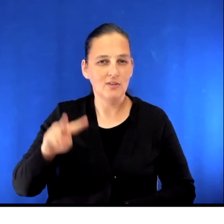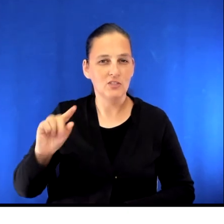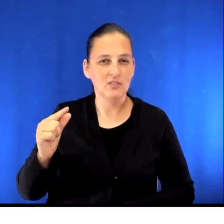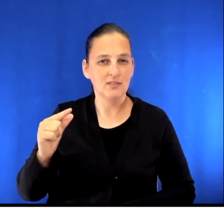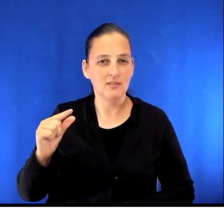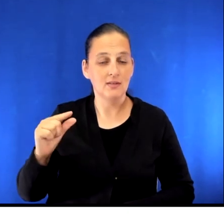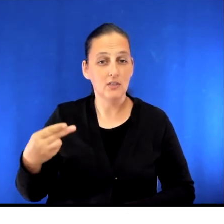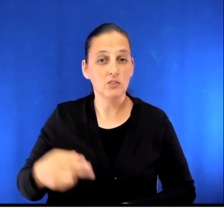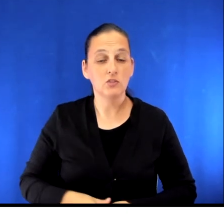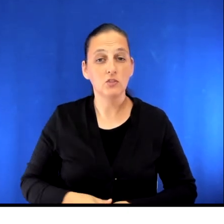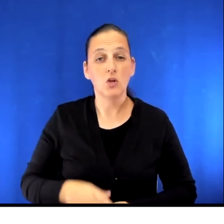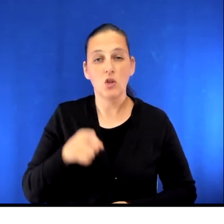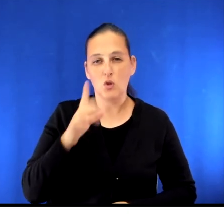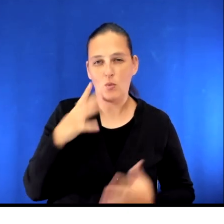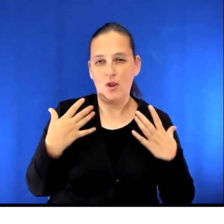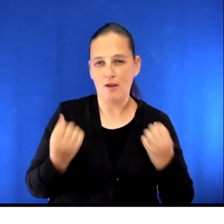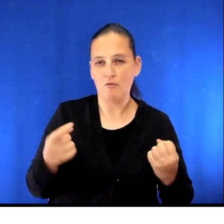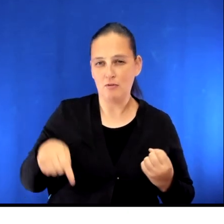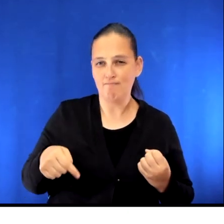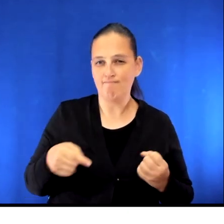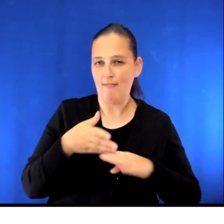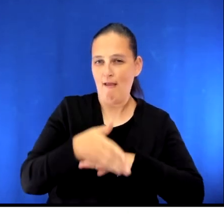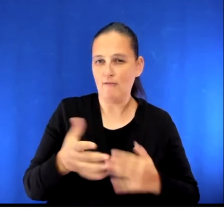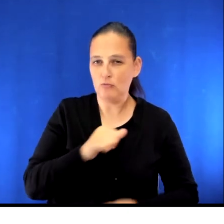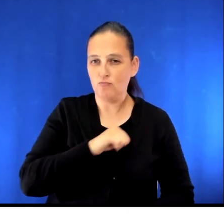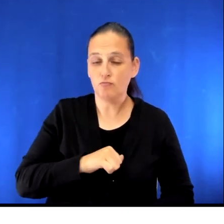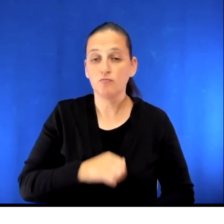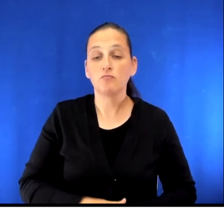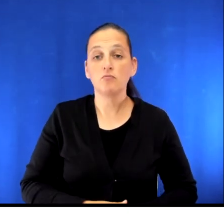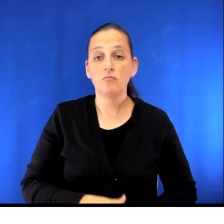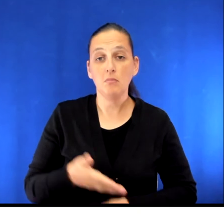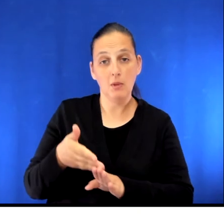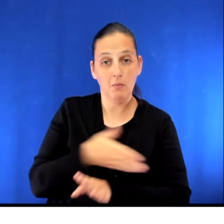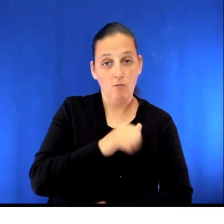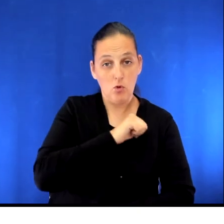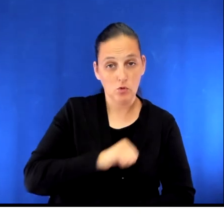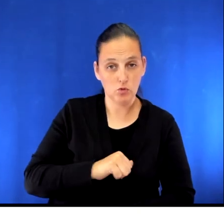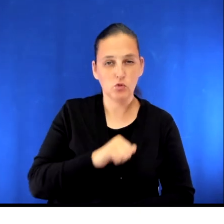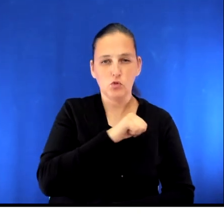Where you will recover in the first few days after your heart surgery. Before your surgery, your surgeon's office